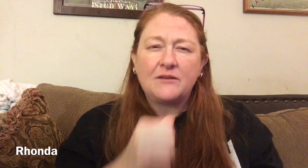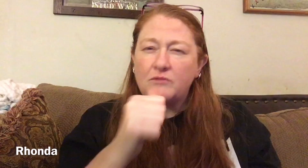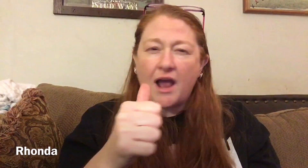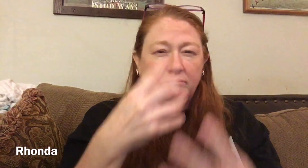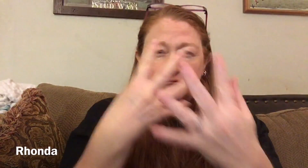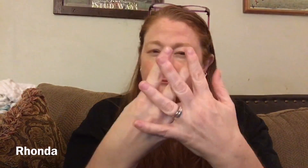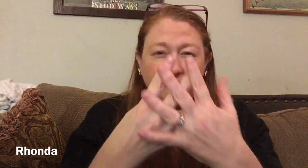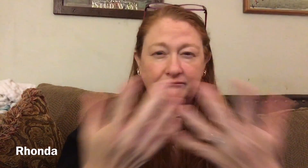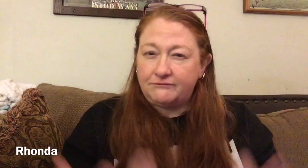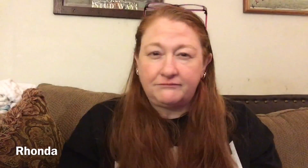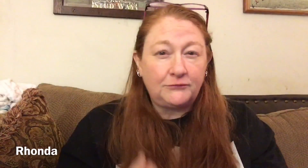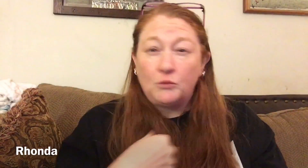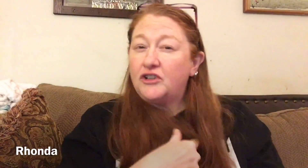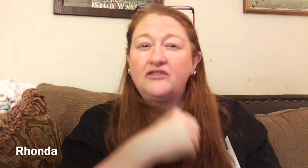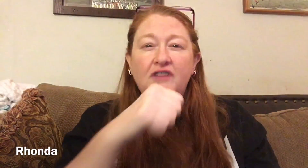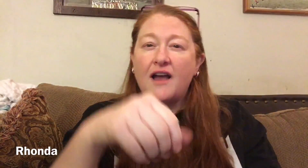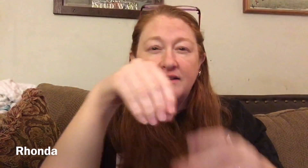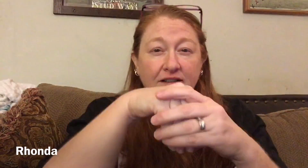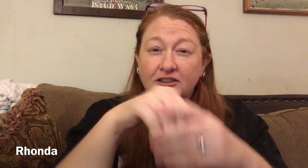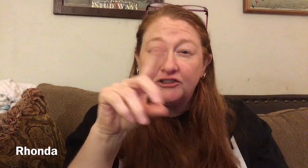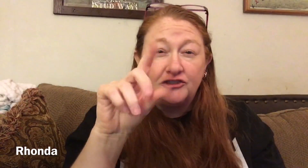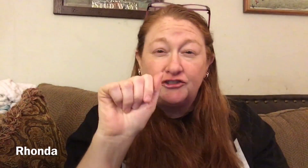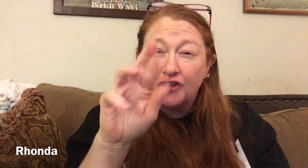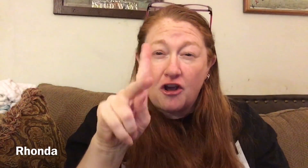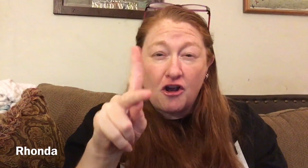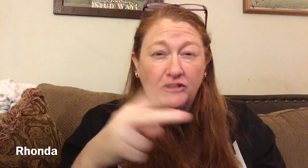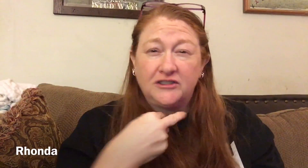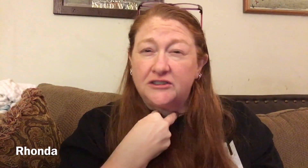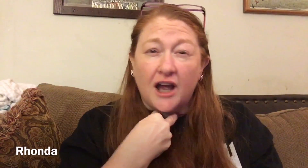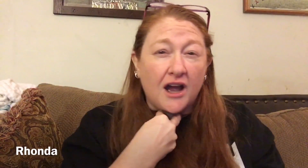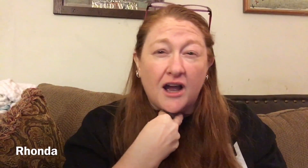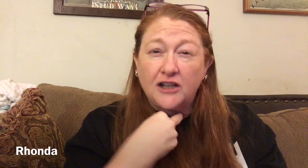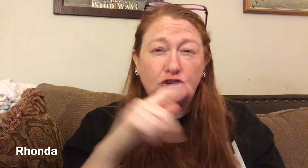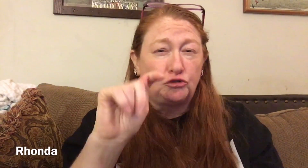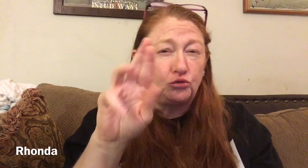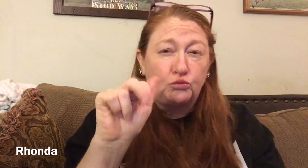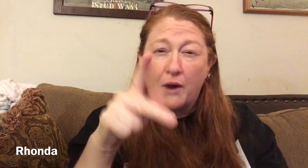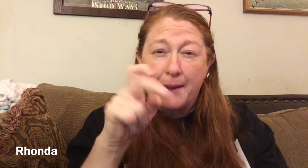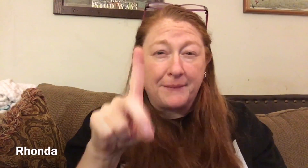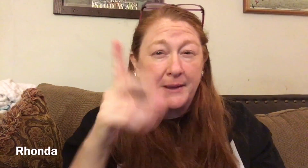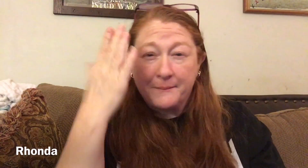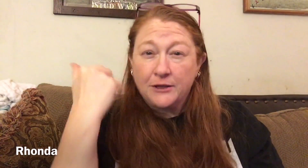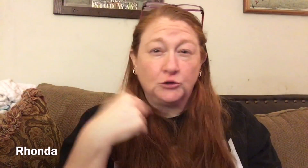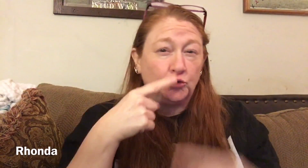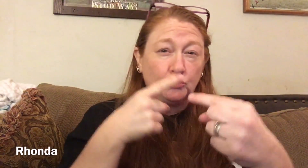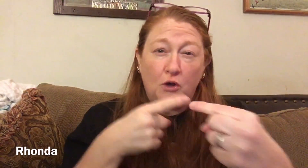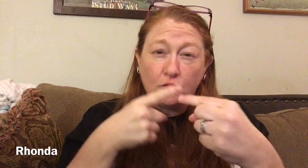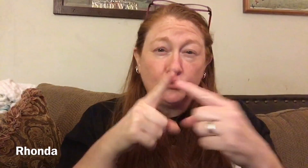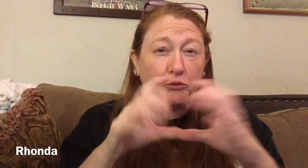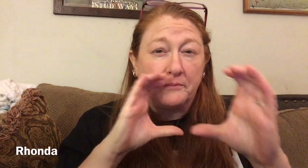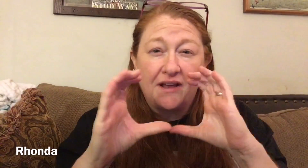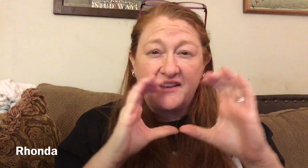We are not imprisoned... We are not trapped in the dark just because we struggle to communicate, no.